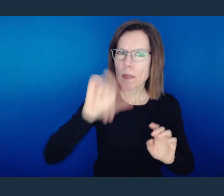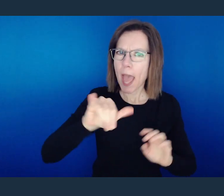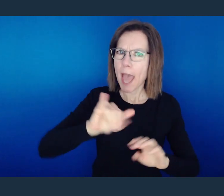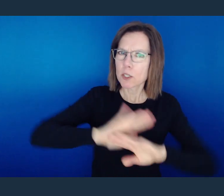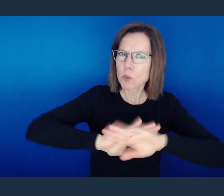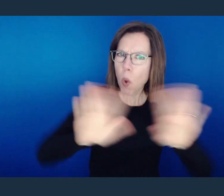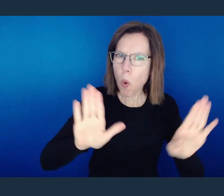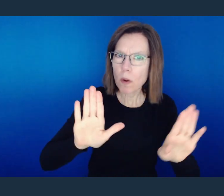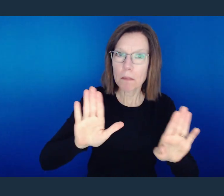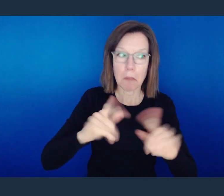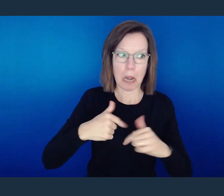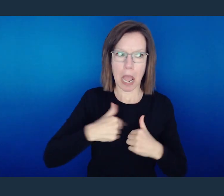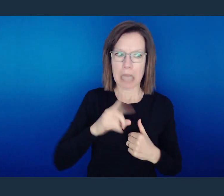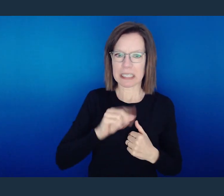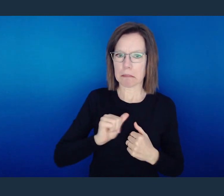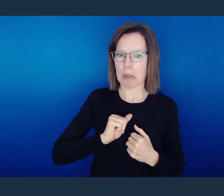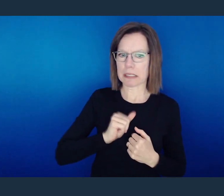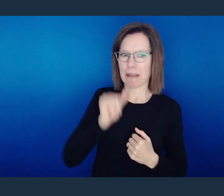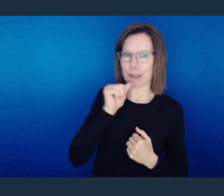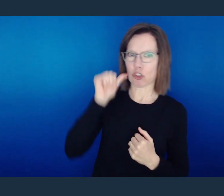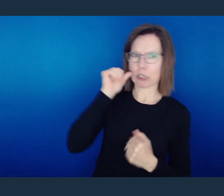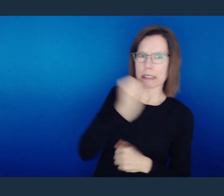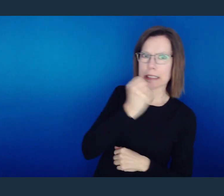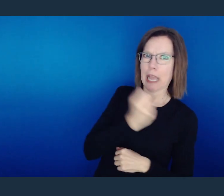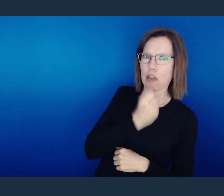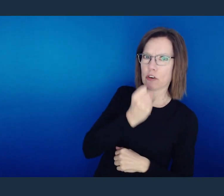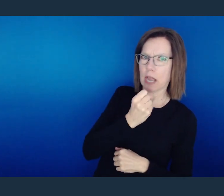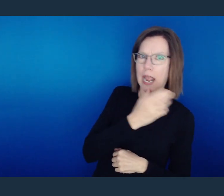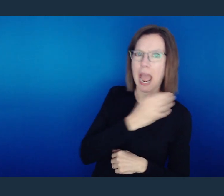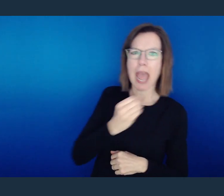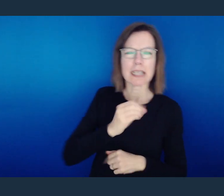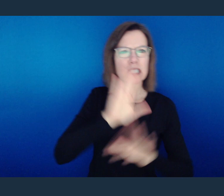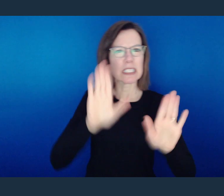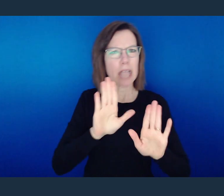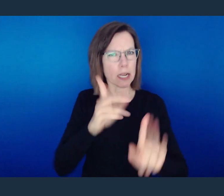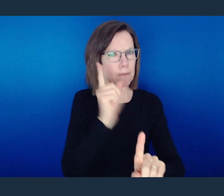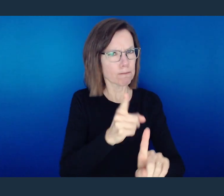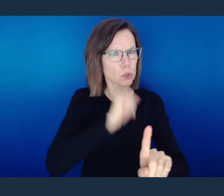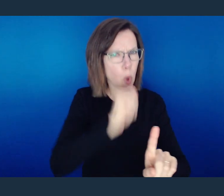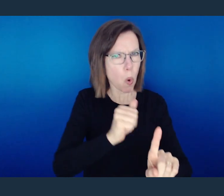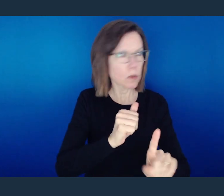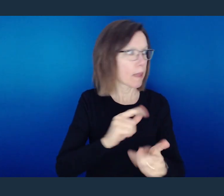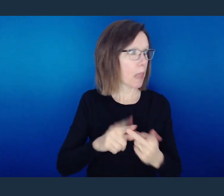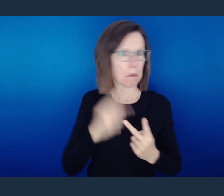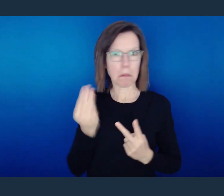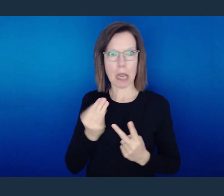some cases condemning it on Sunday while having done it on Saturday, doing it on Sunday, and preparing to do it on Monday.